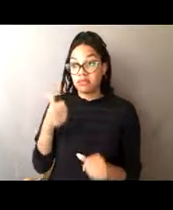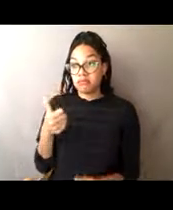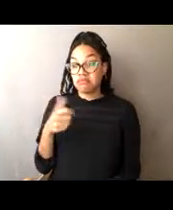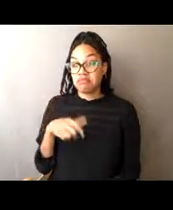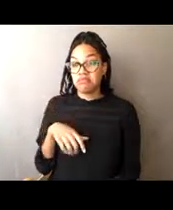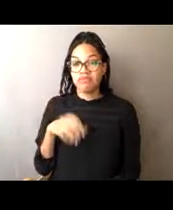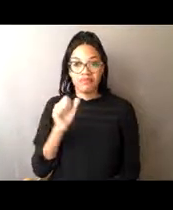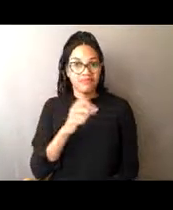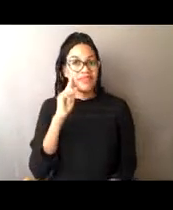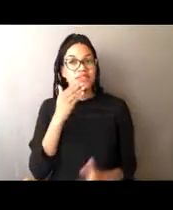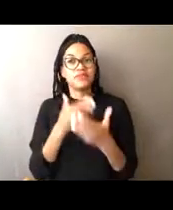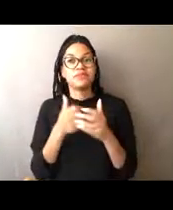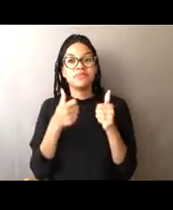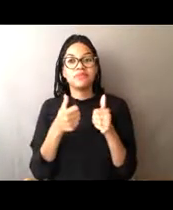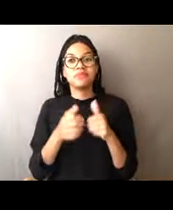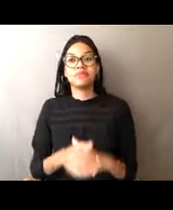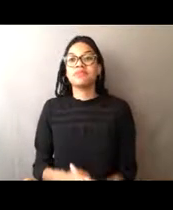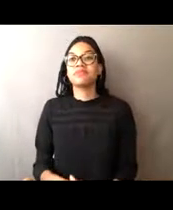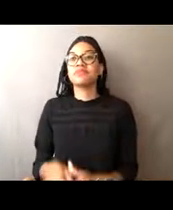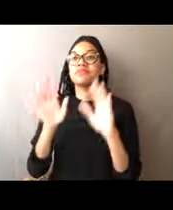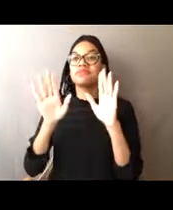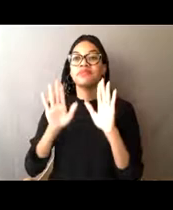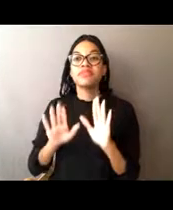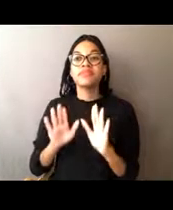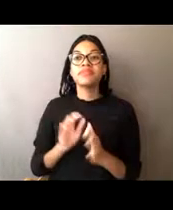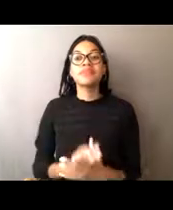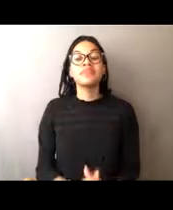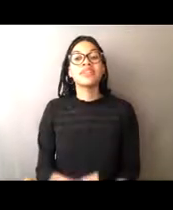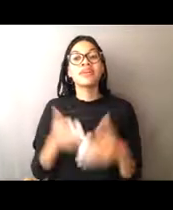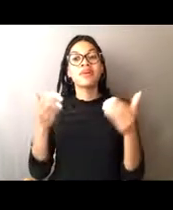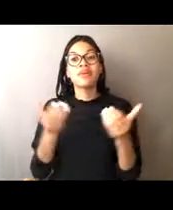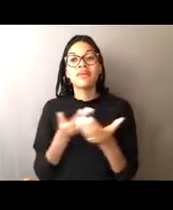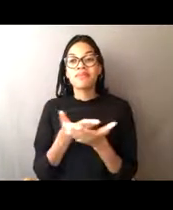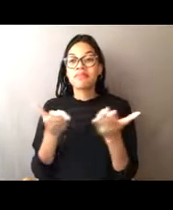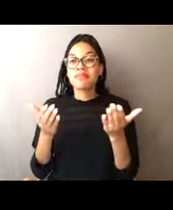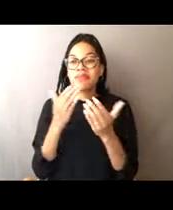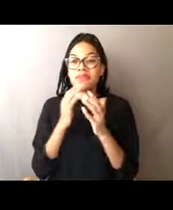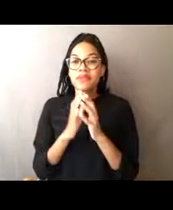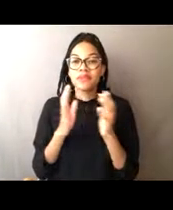[Lisa] Sounds good. Great, welcome, everyone, thank you for joining us.